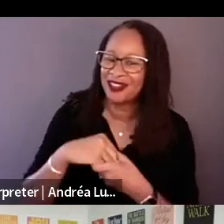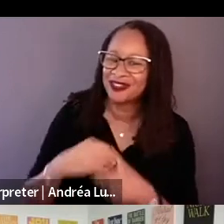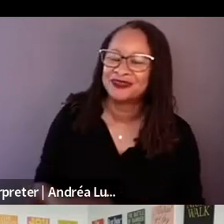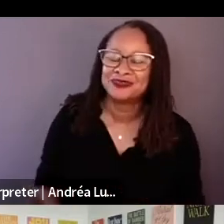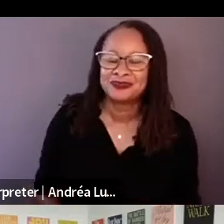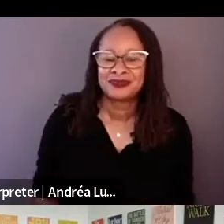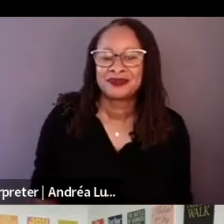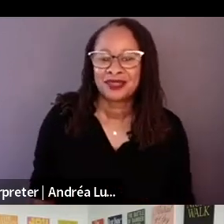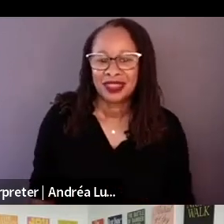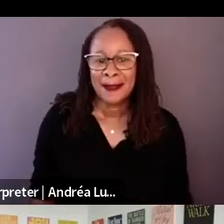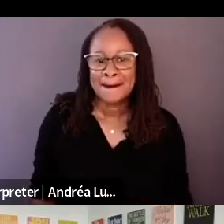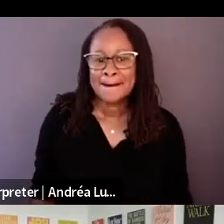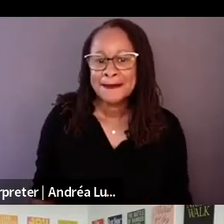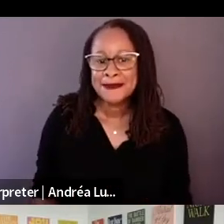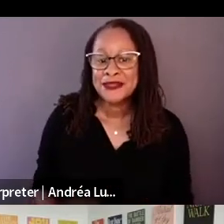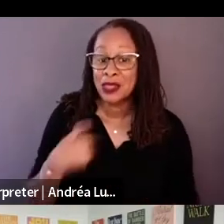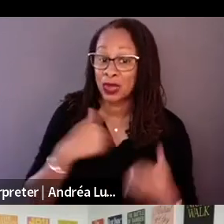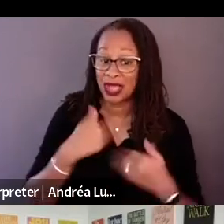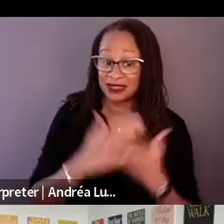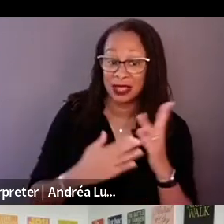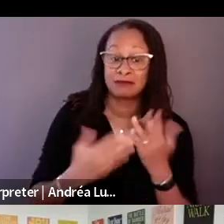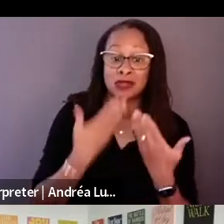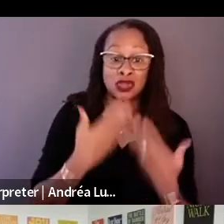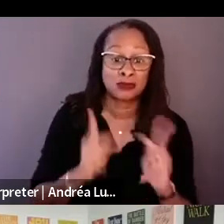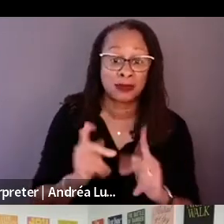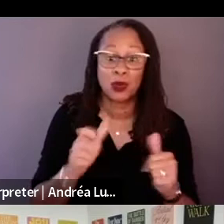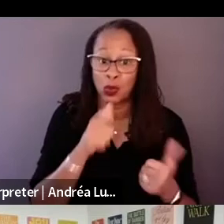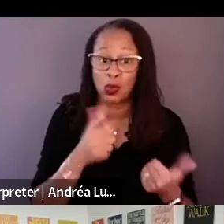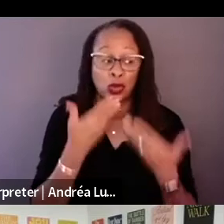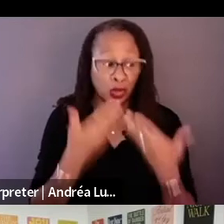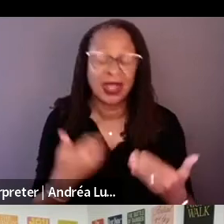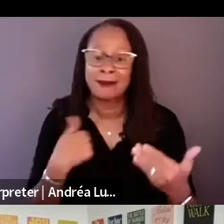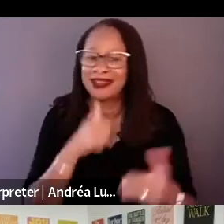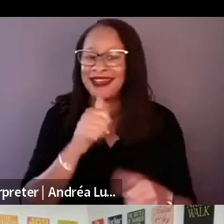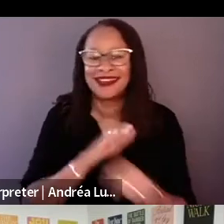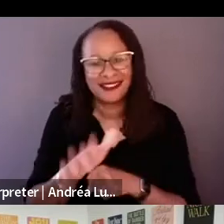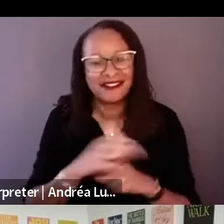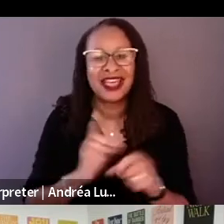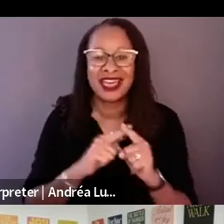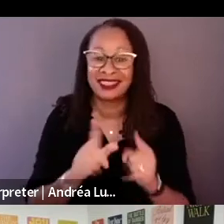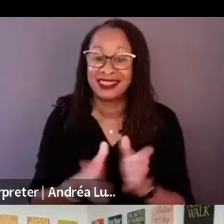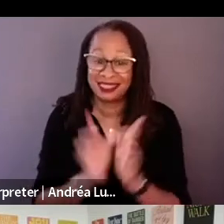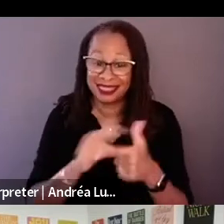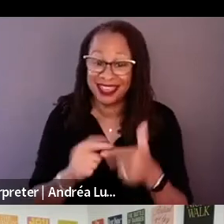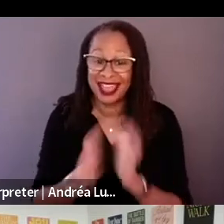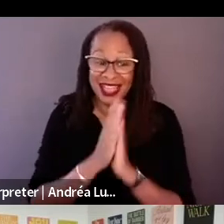That's when I turned Johnny and Daniel in the car and said based on the things that I have read that